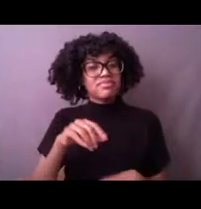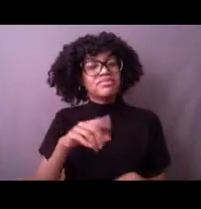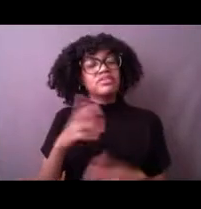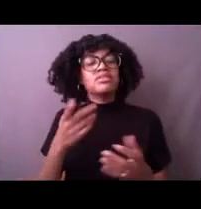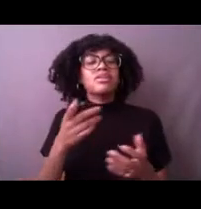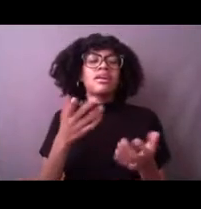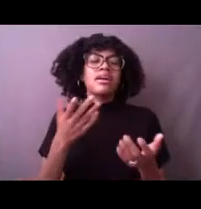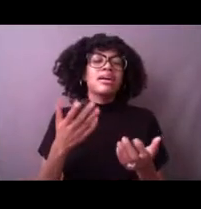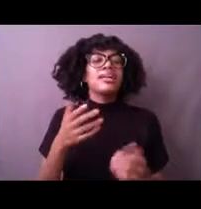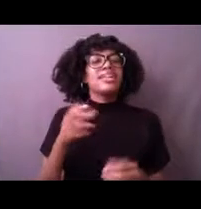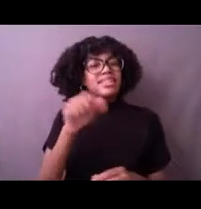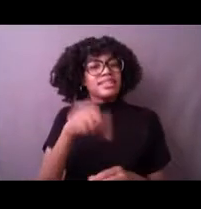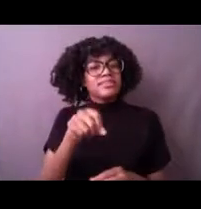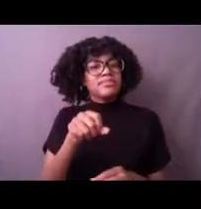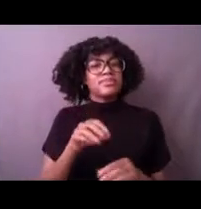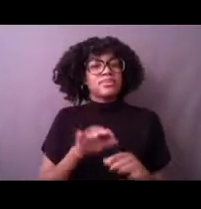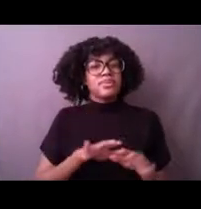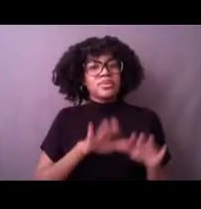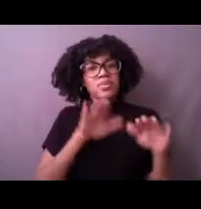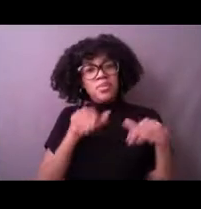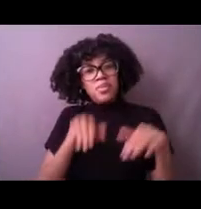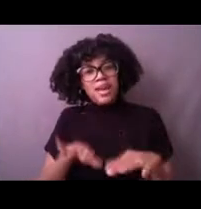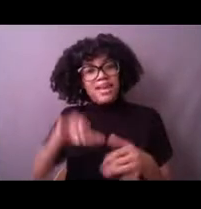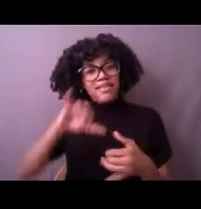It's just a very, very, very tall wave height.